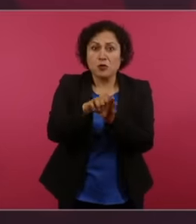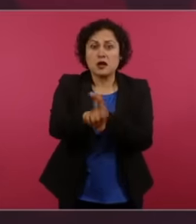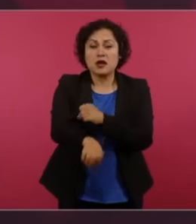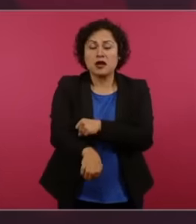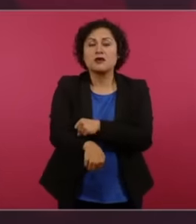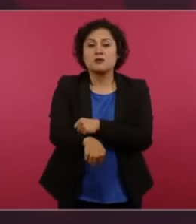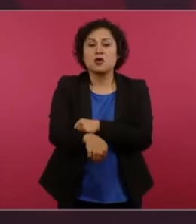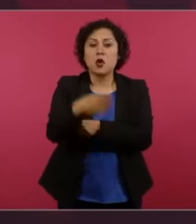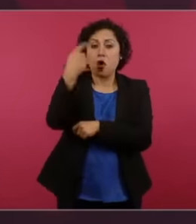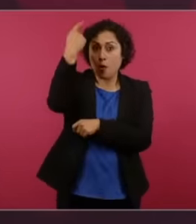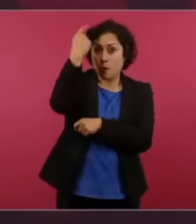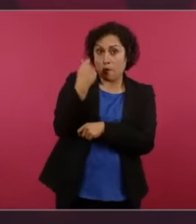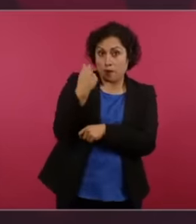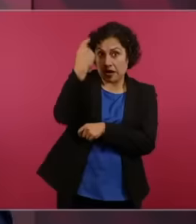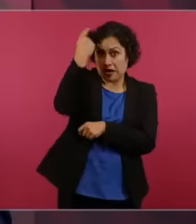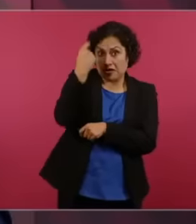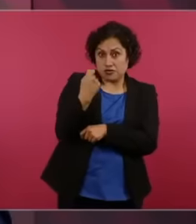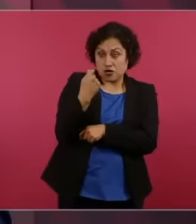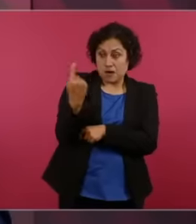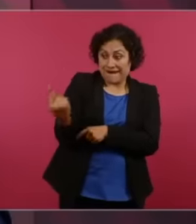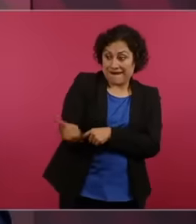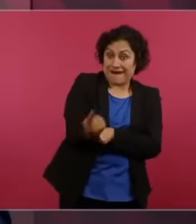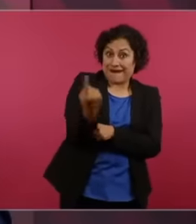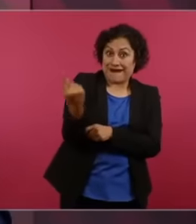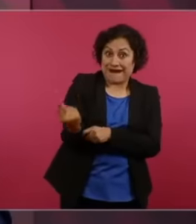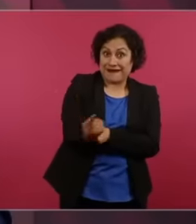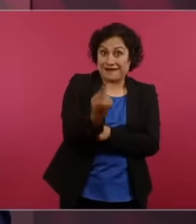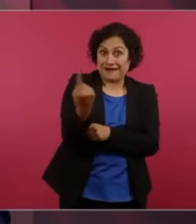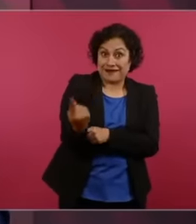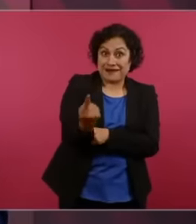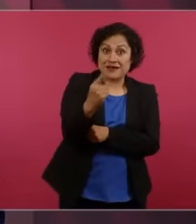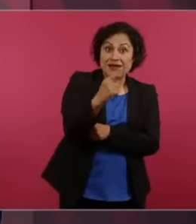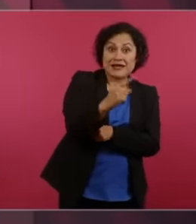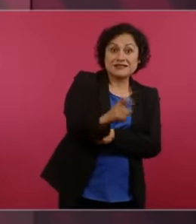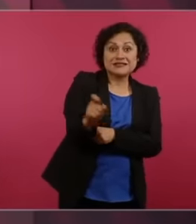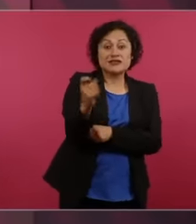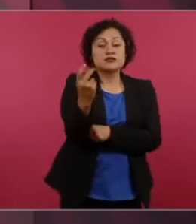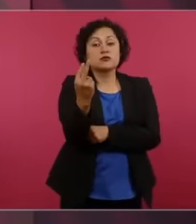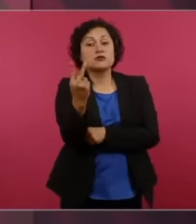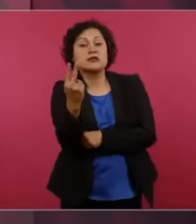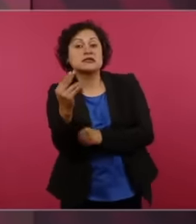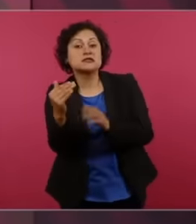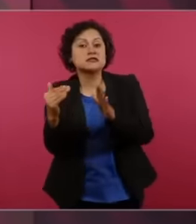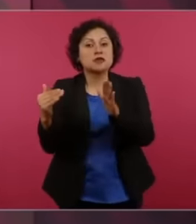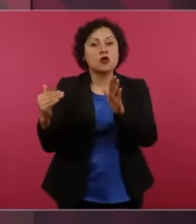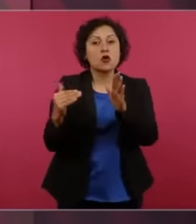125,000 pesos per month